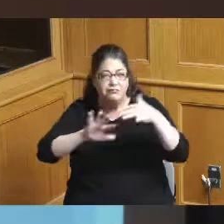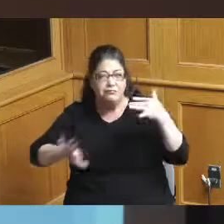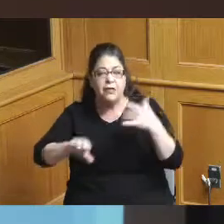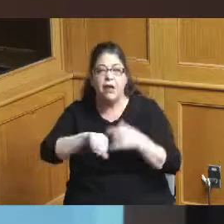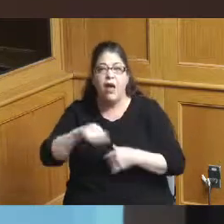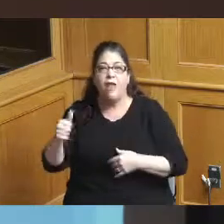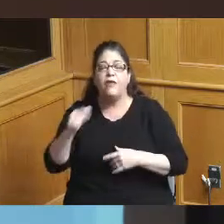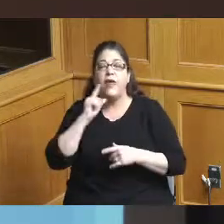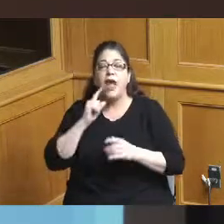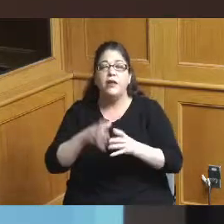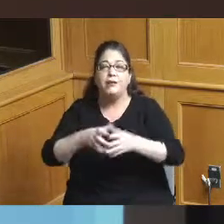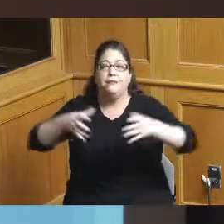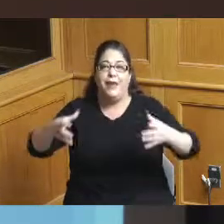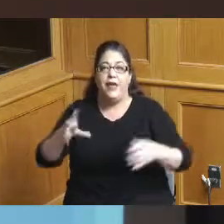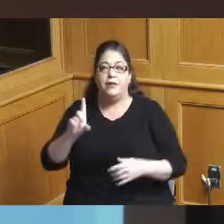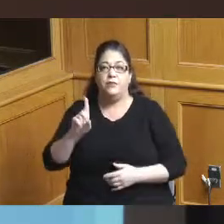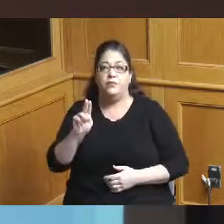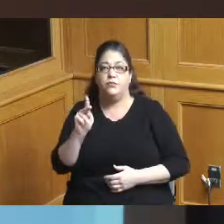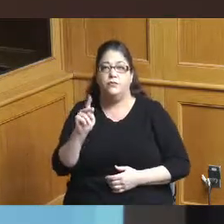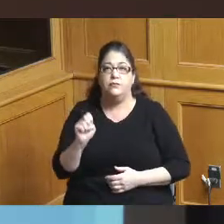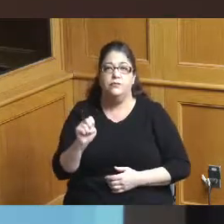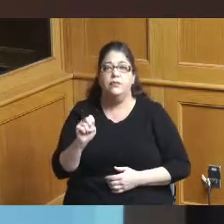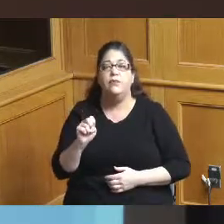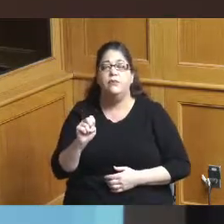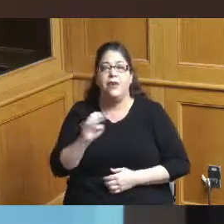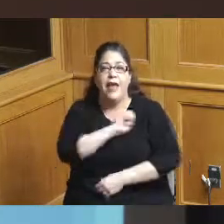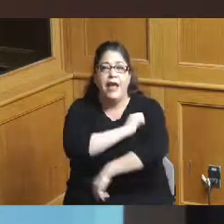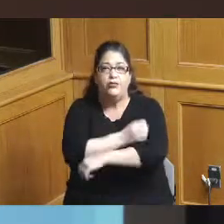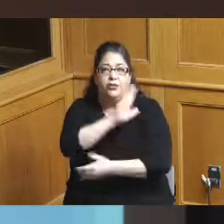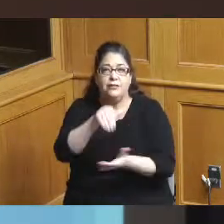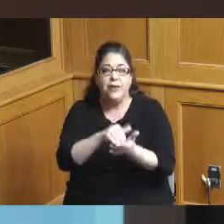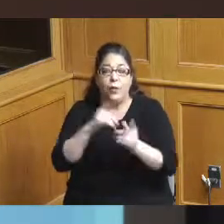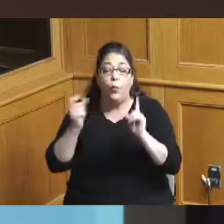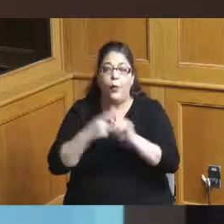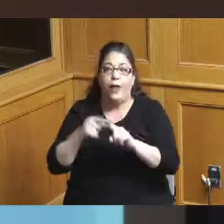the Duke Energy Center when funding is available so those are the main priorities that CSL called